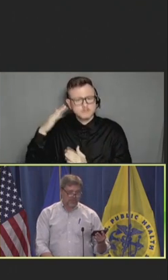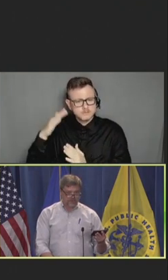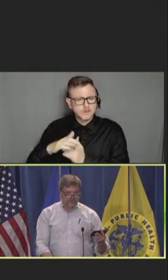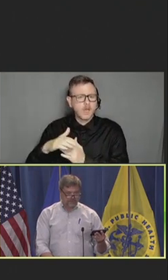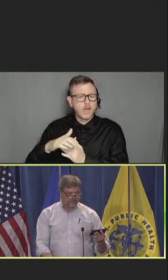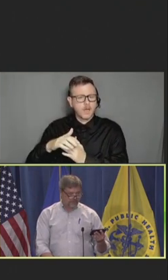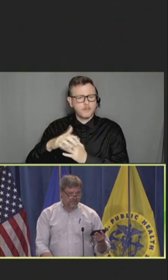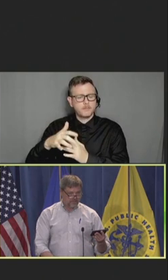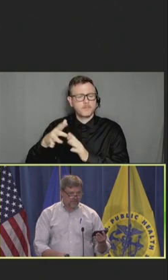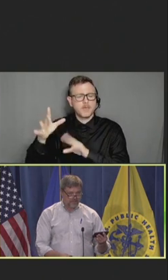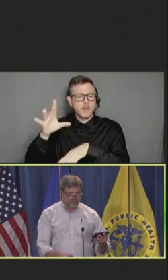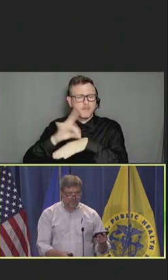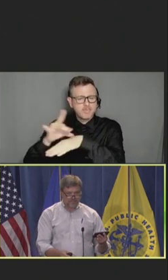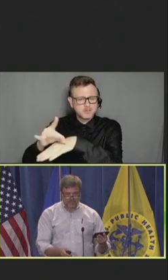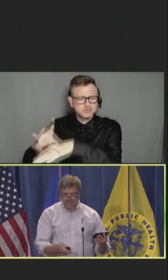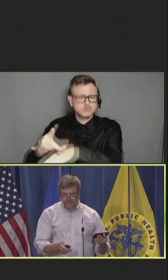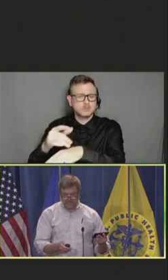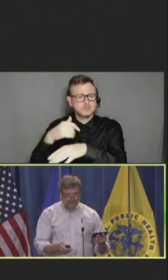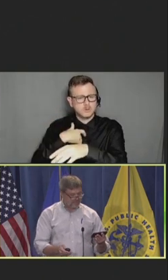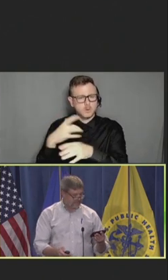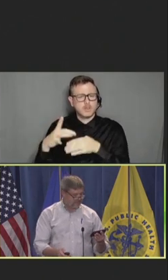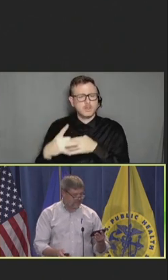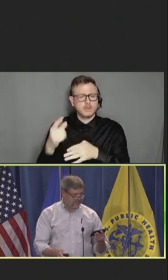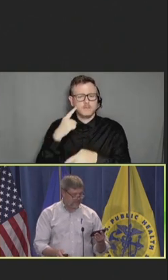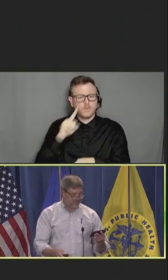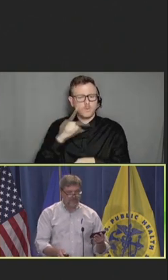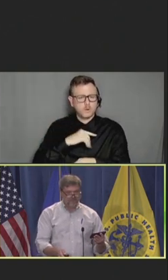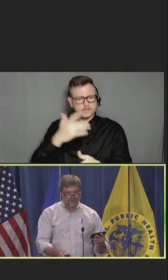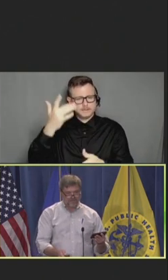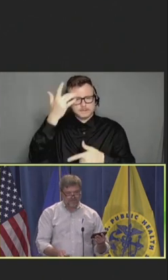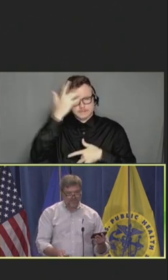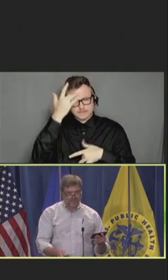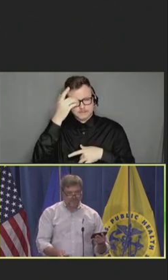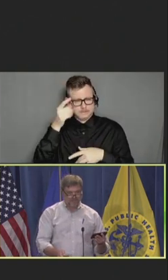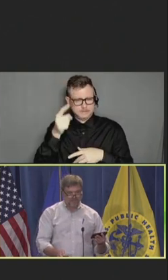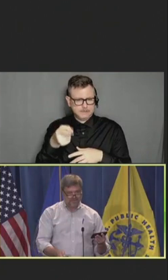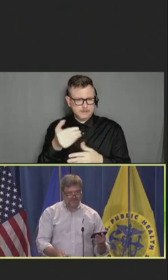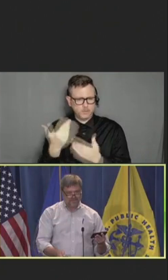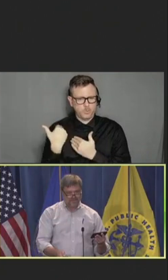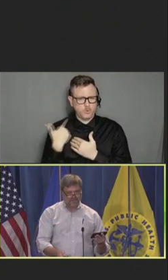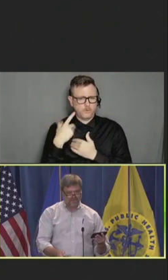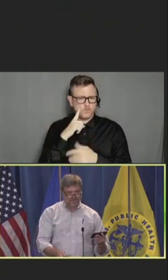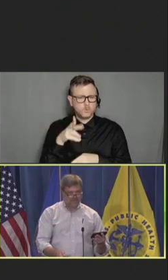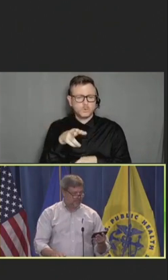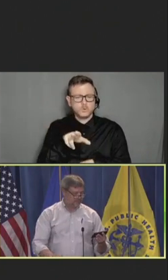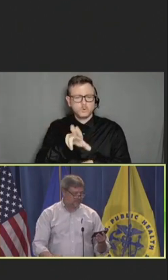United States." And I'm not changing my slides, am I?